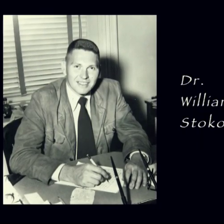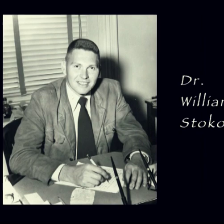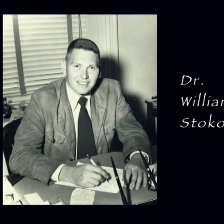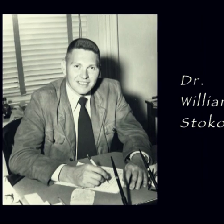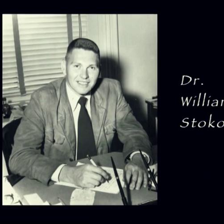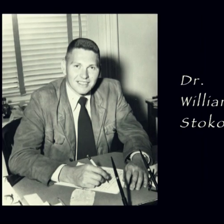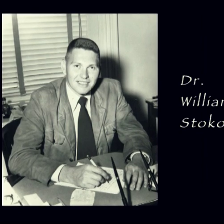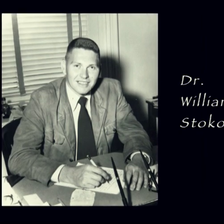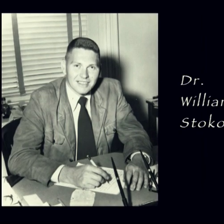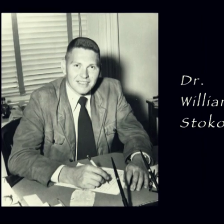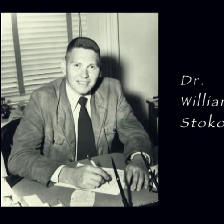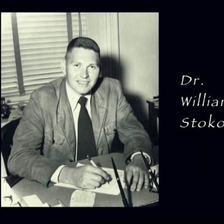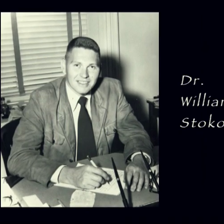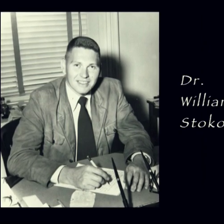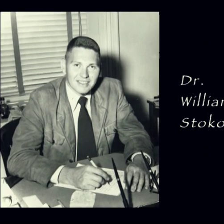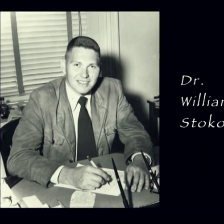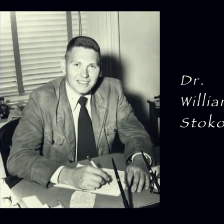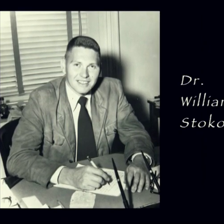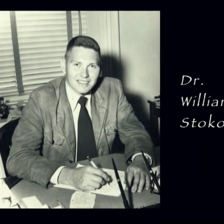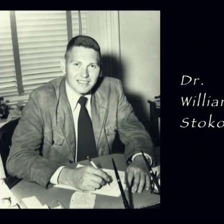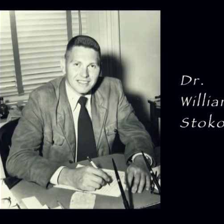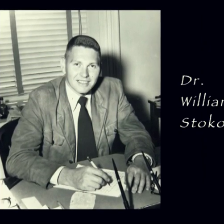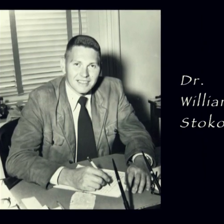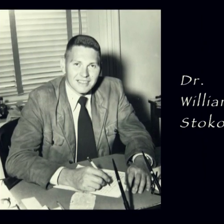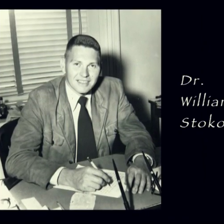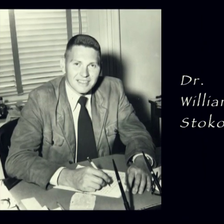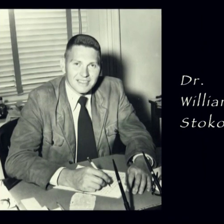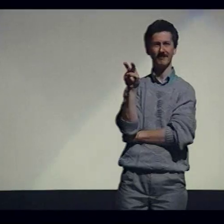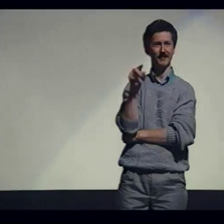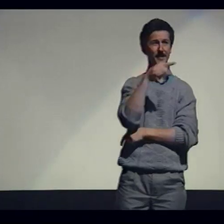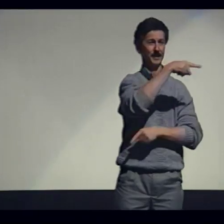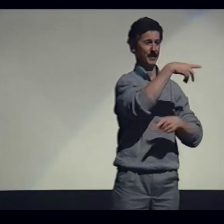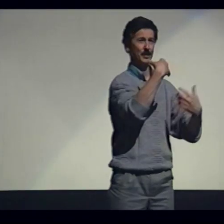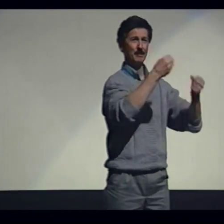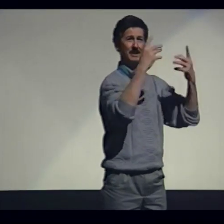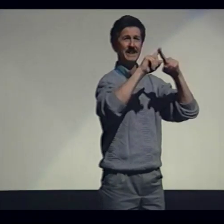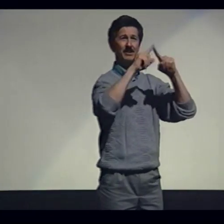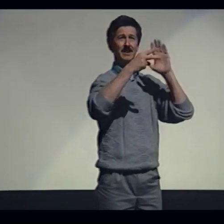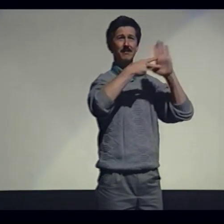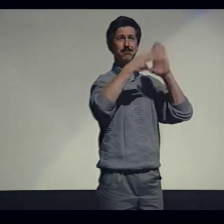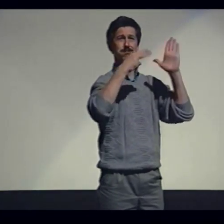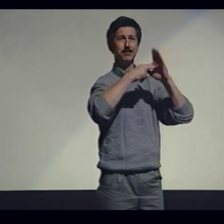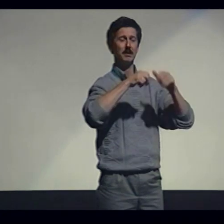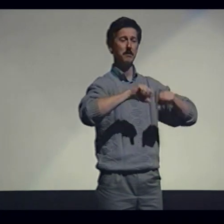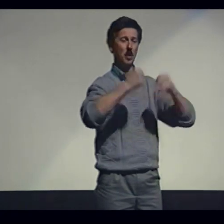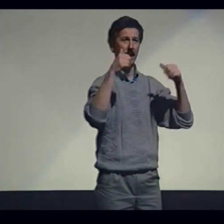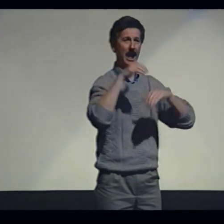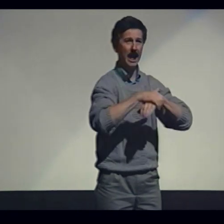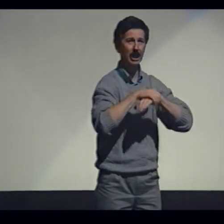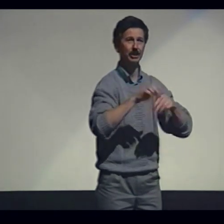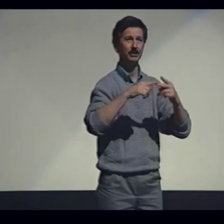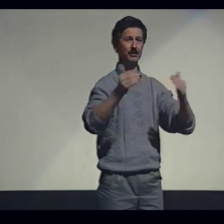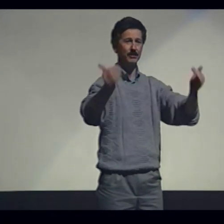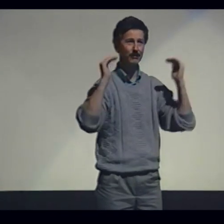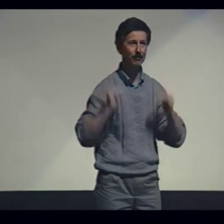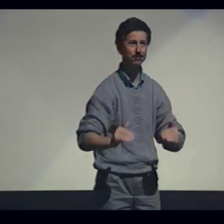began carefully observing deaf people communicating with one another, and he decided to ignore the dismissive ways